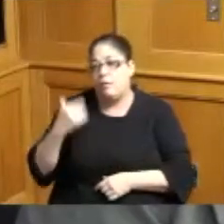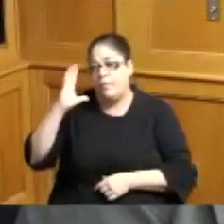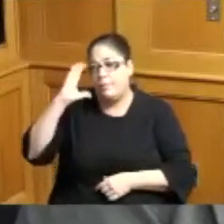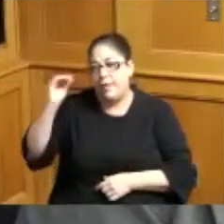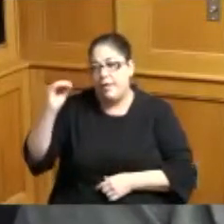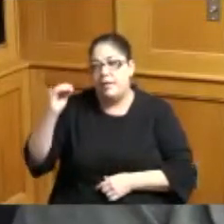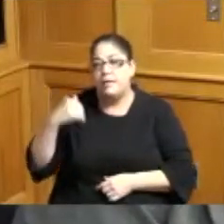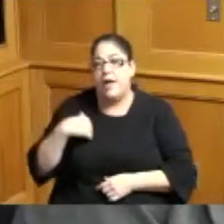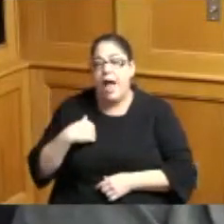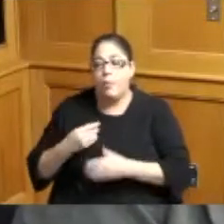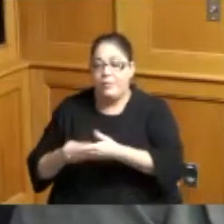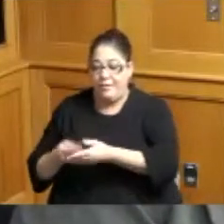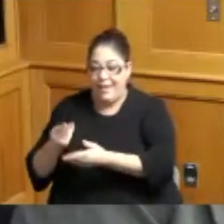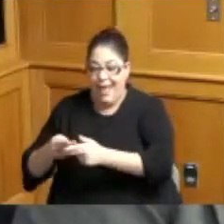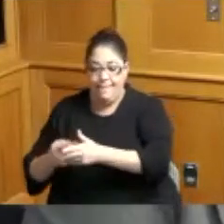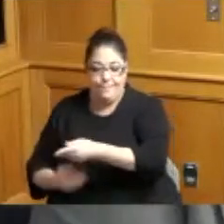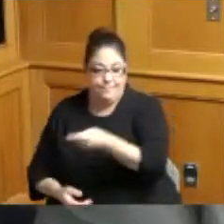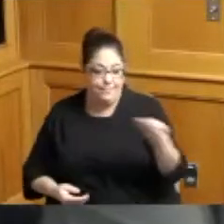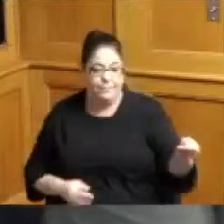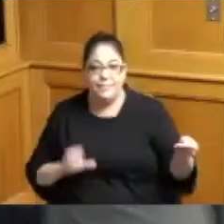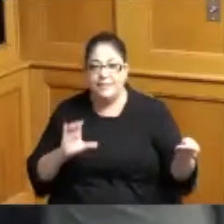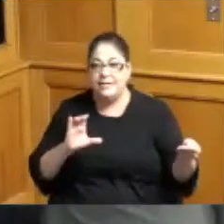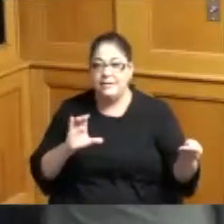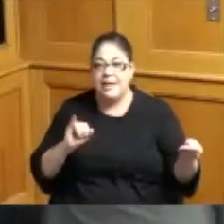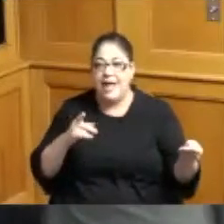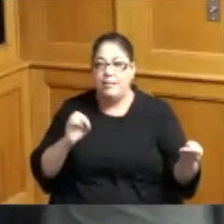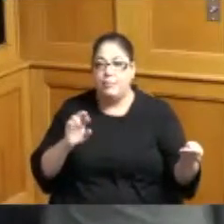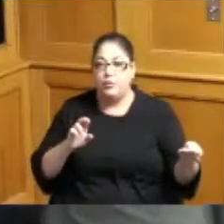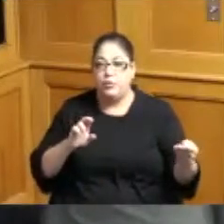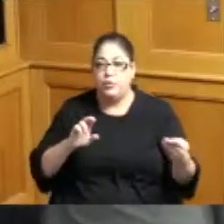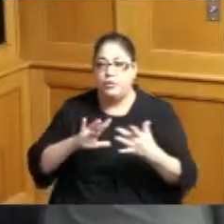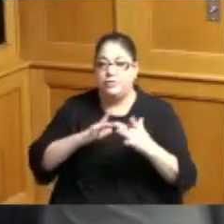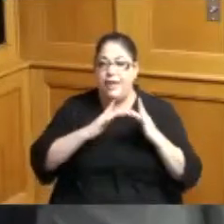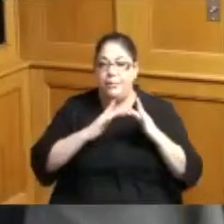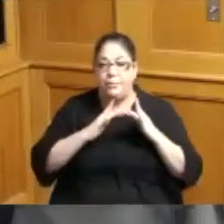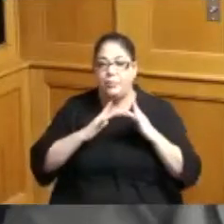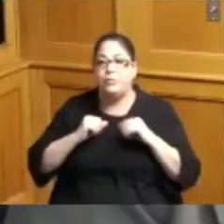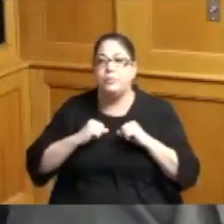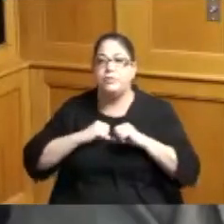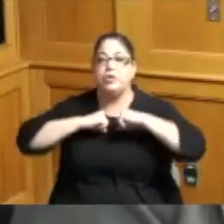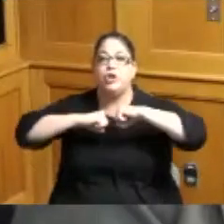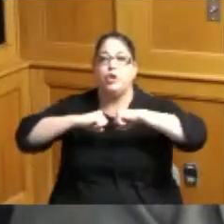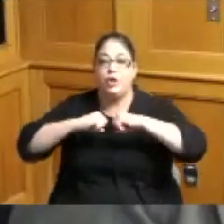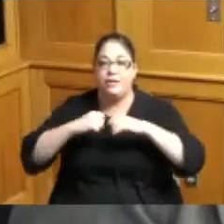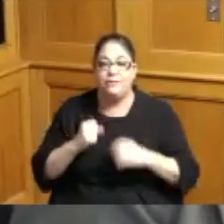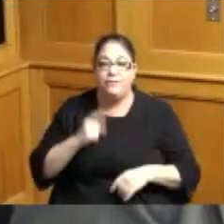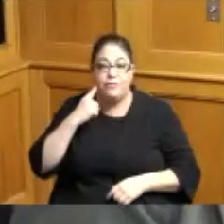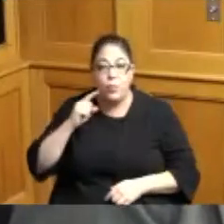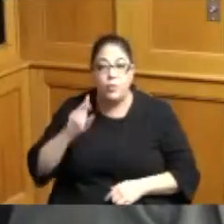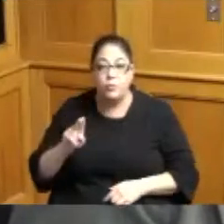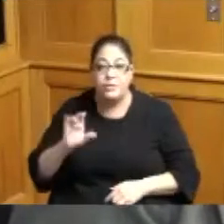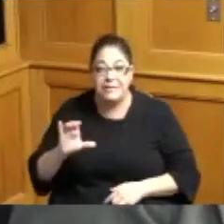our HR department because he's in cyber security and he's doing cyber security for UC as an intern